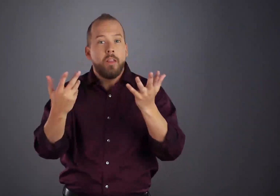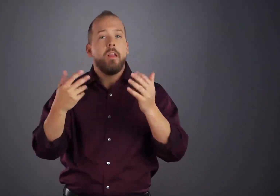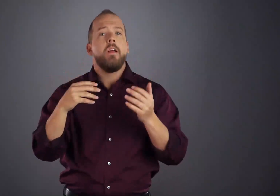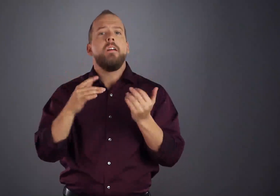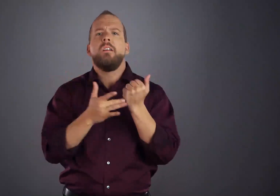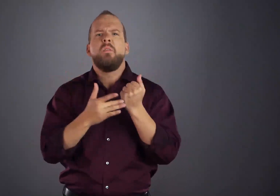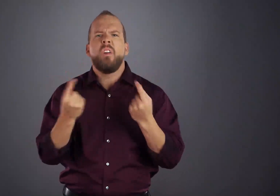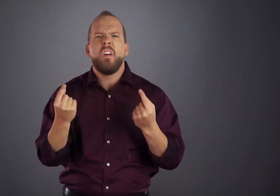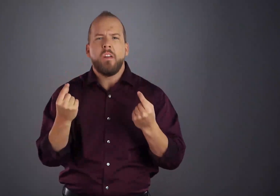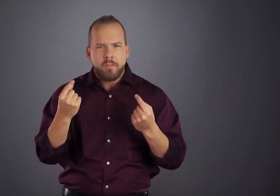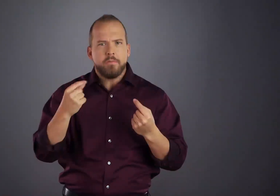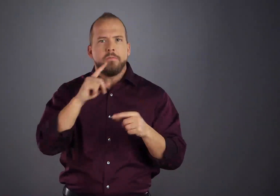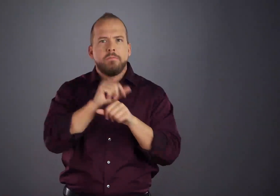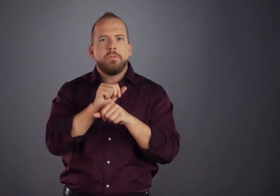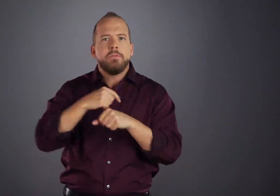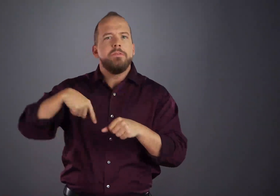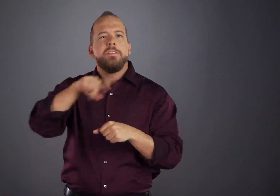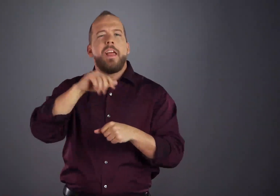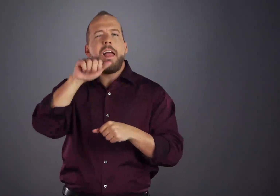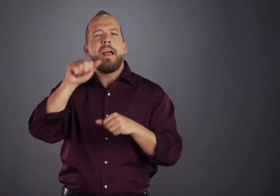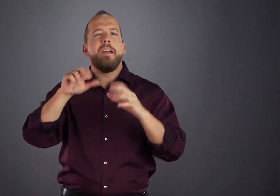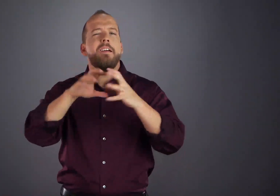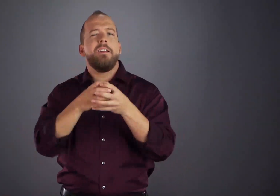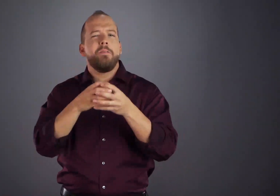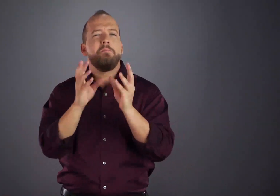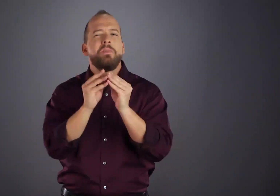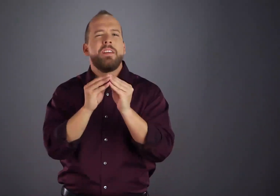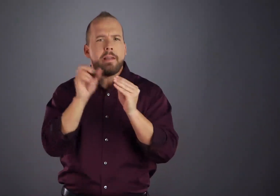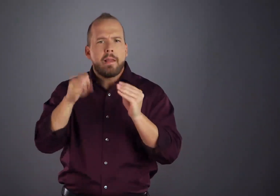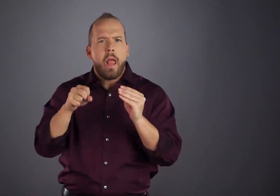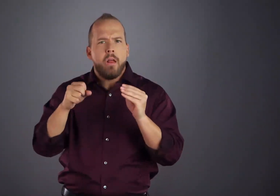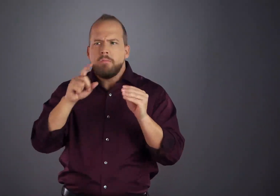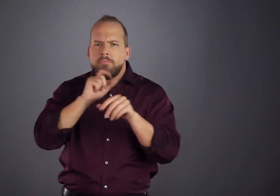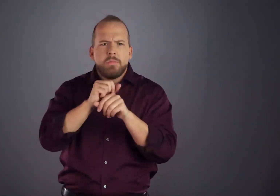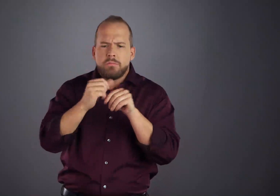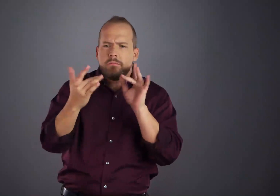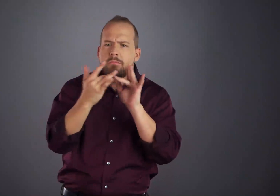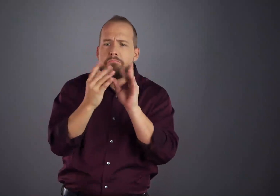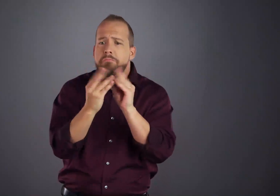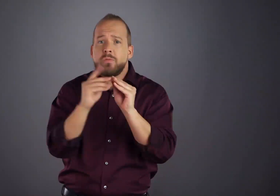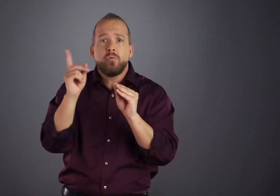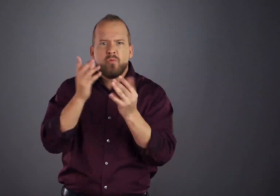computers can participate in meetings online, sharing with fellow alcoholics